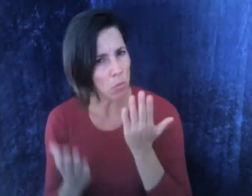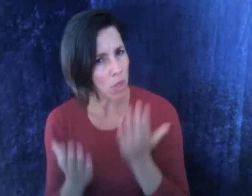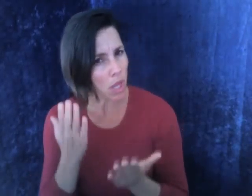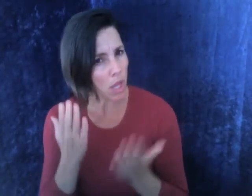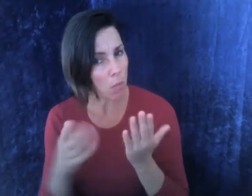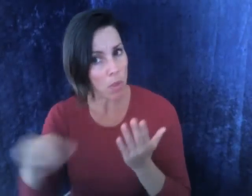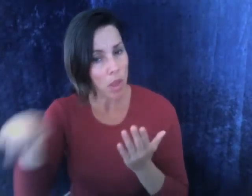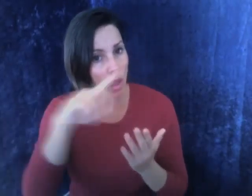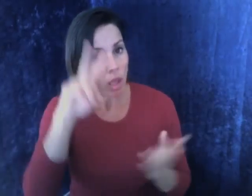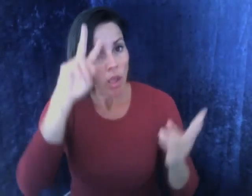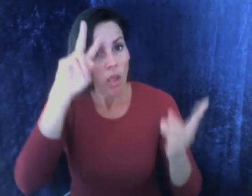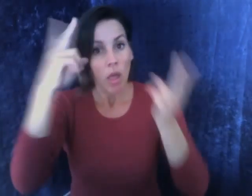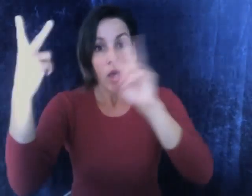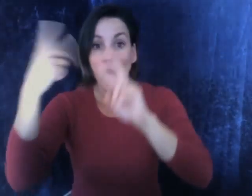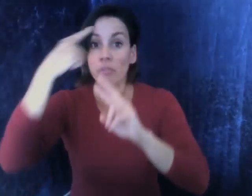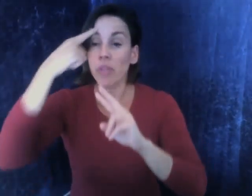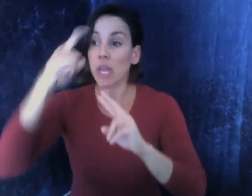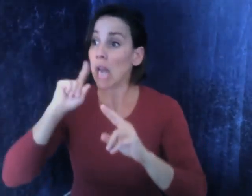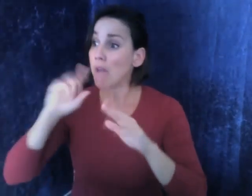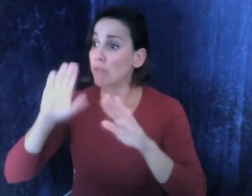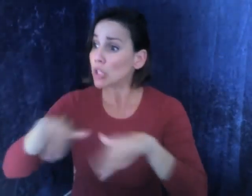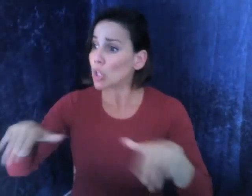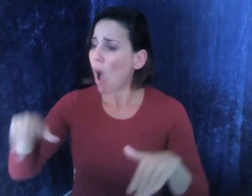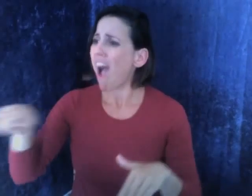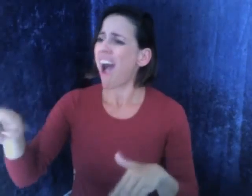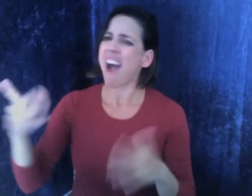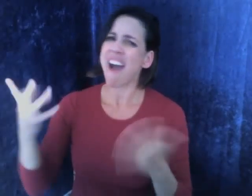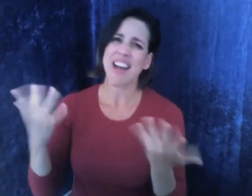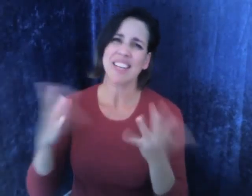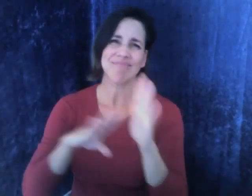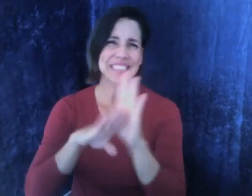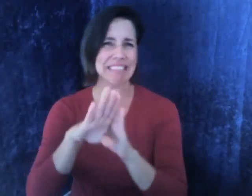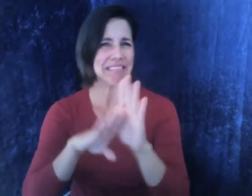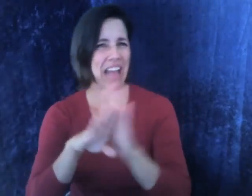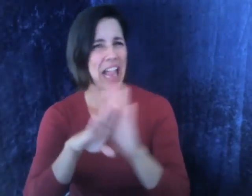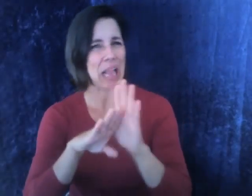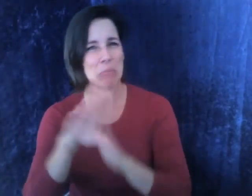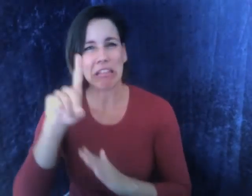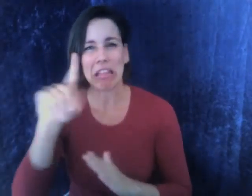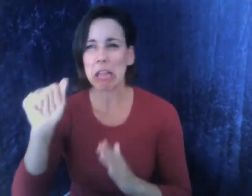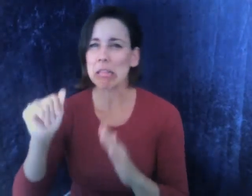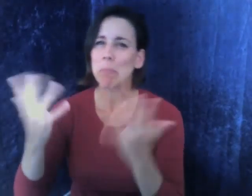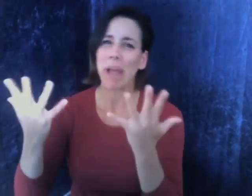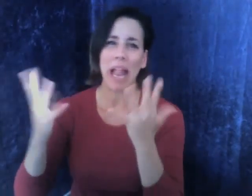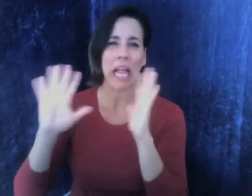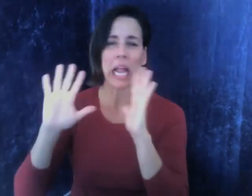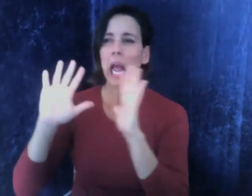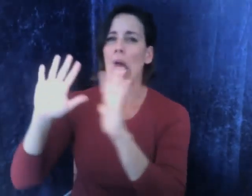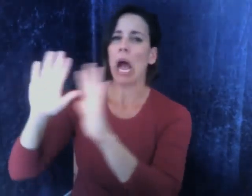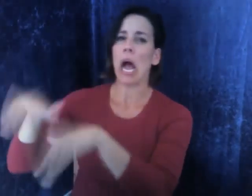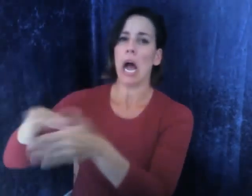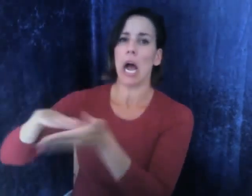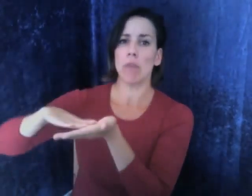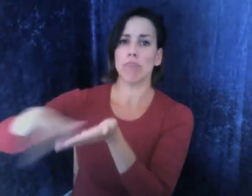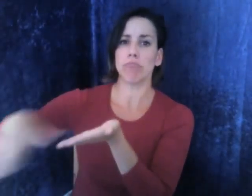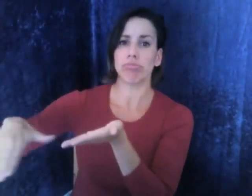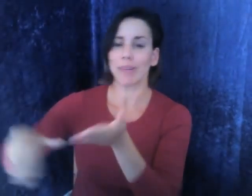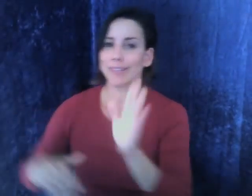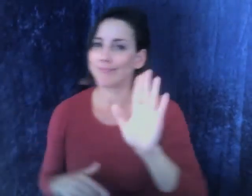Why so? Is it because they think deaf children have developmental disabilities, then they are excused